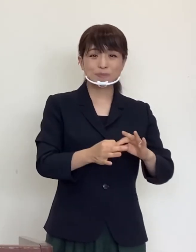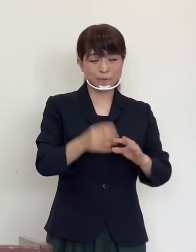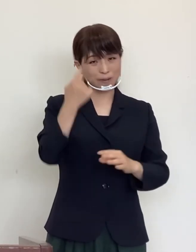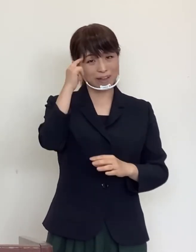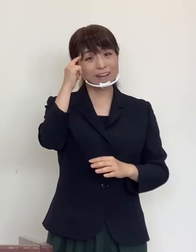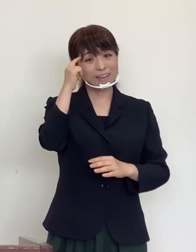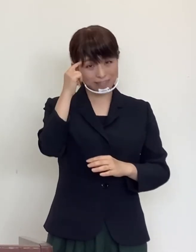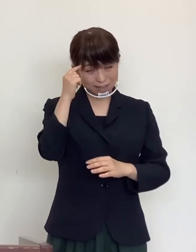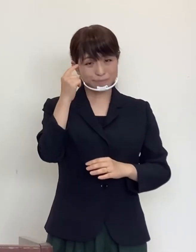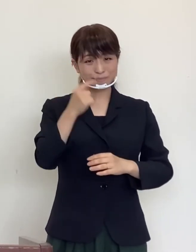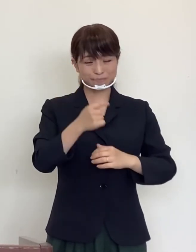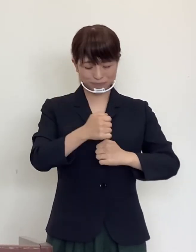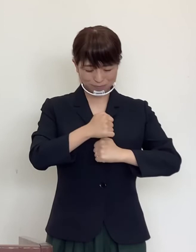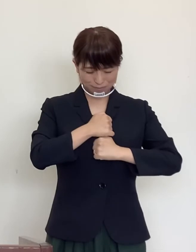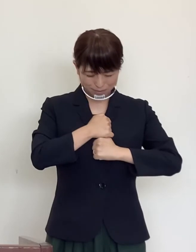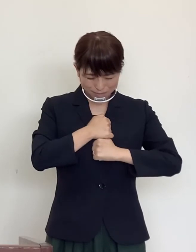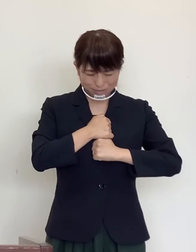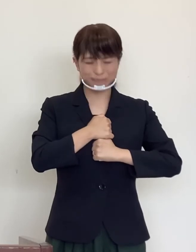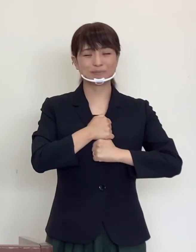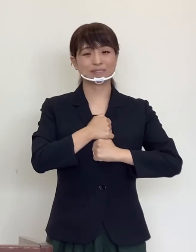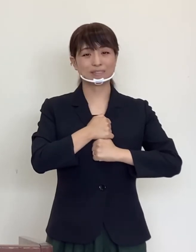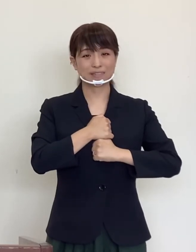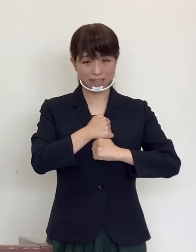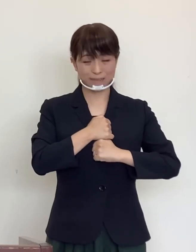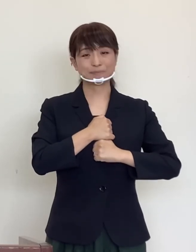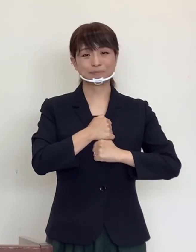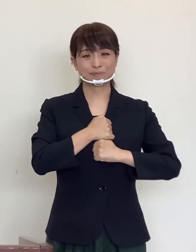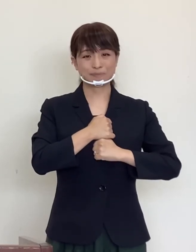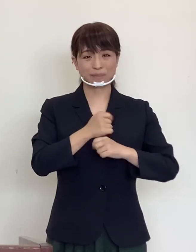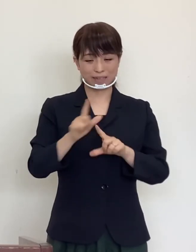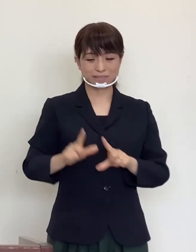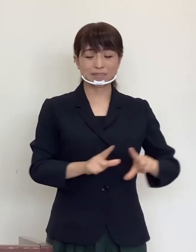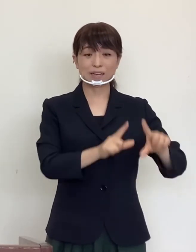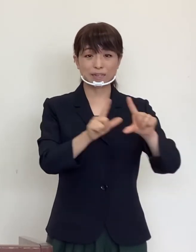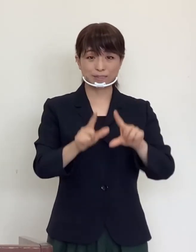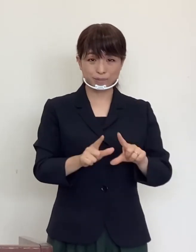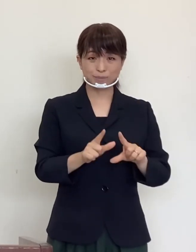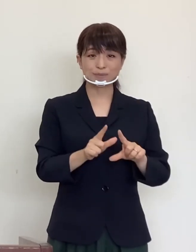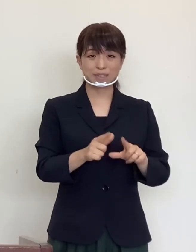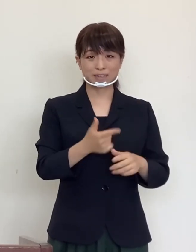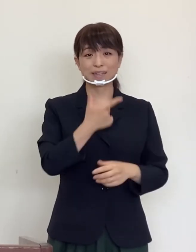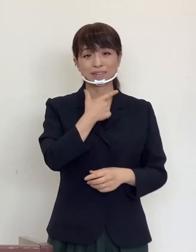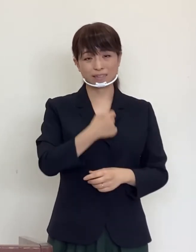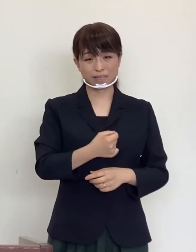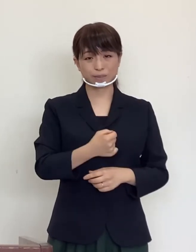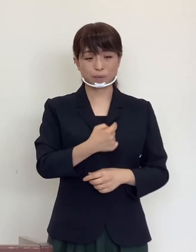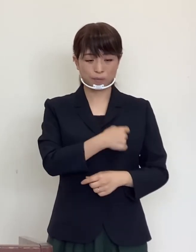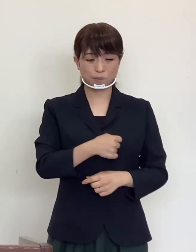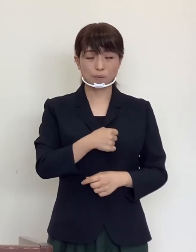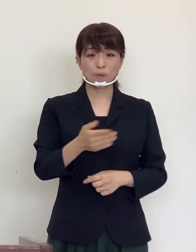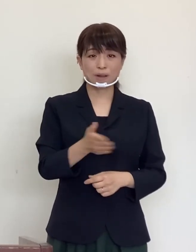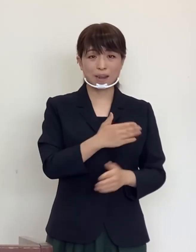maintain your own personal good health, and take extra care during this four-day weekend.